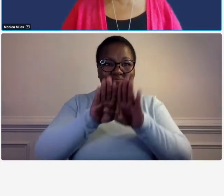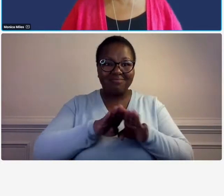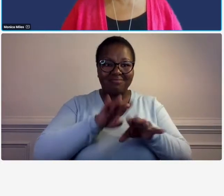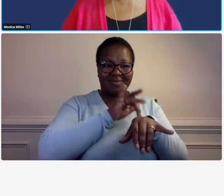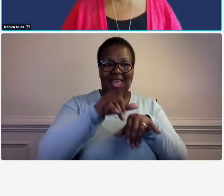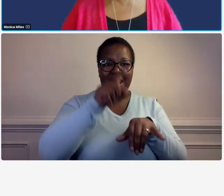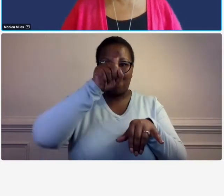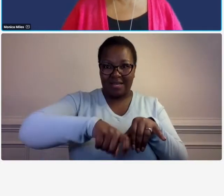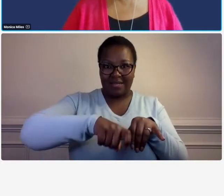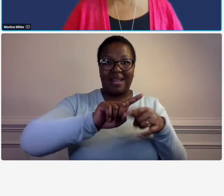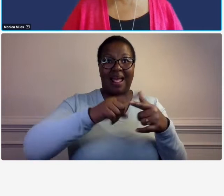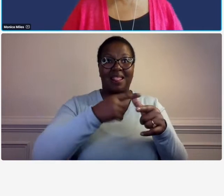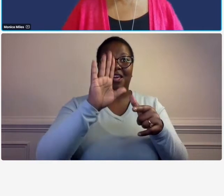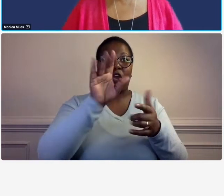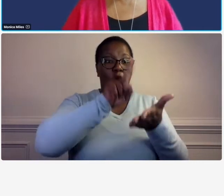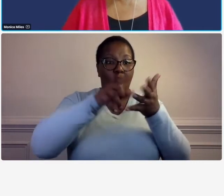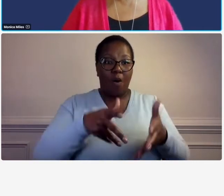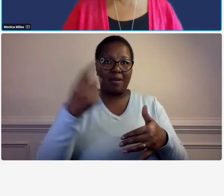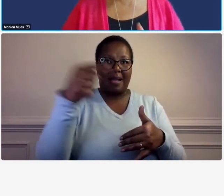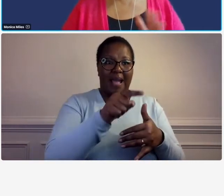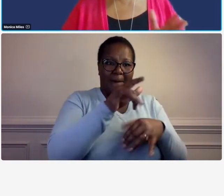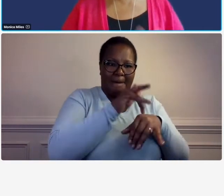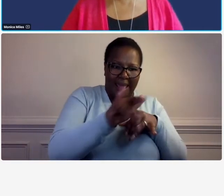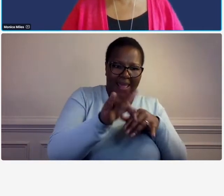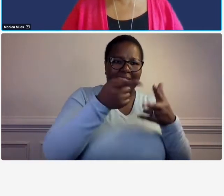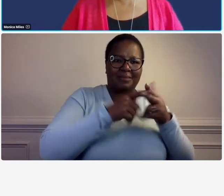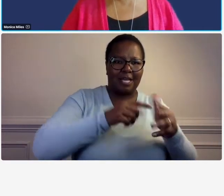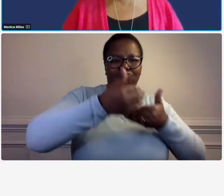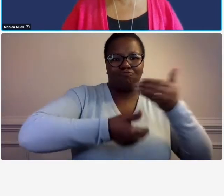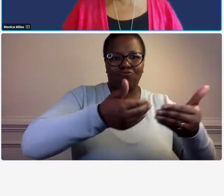to come in and start as early as possible then you won't you know kind of be in this situation